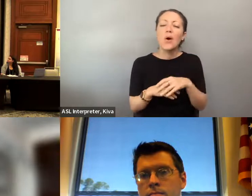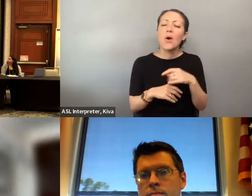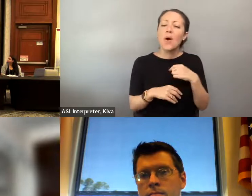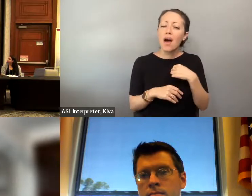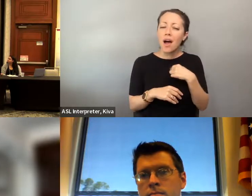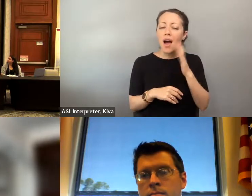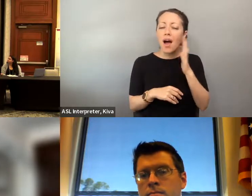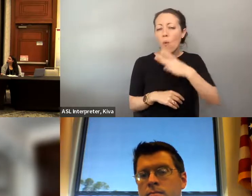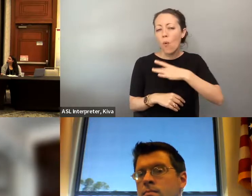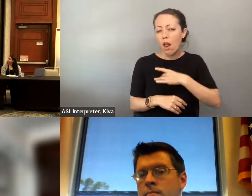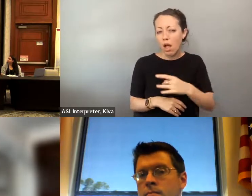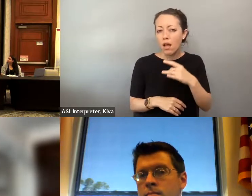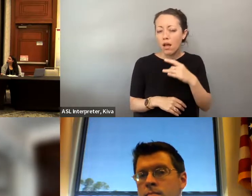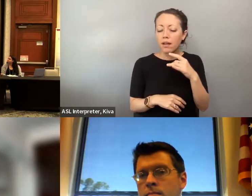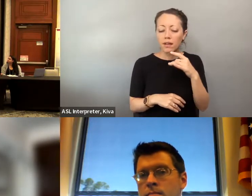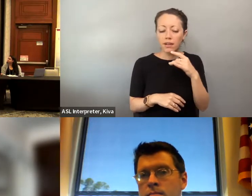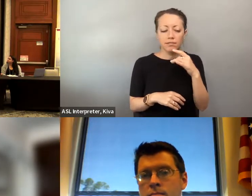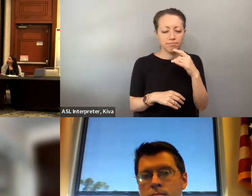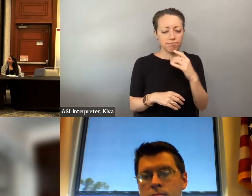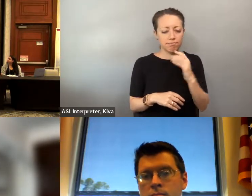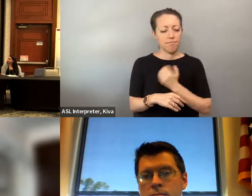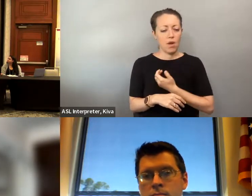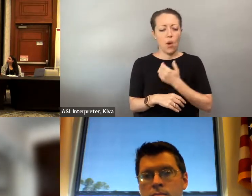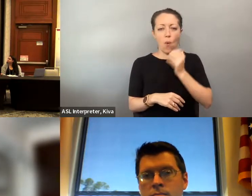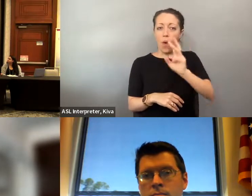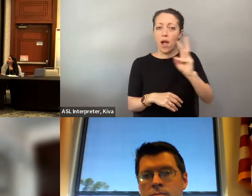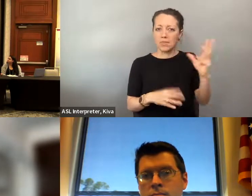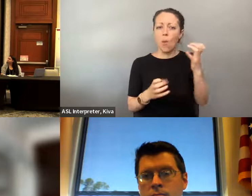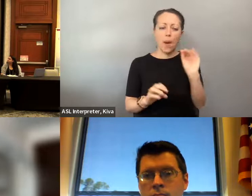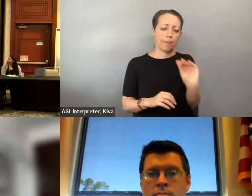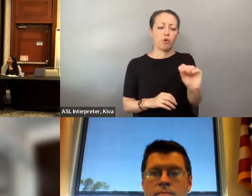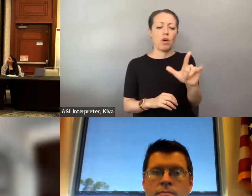panel, is looking to guide us. Going forward, I